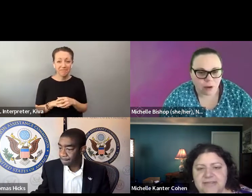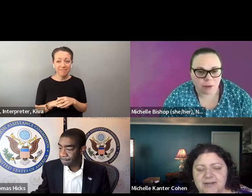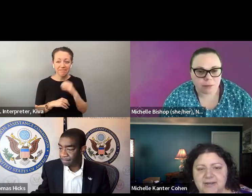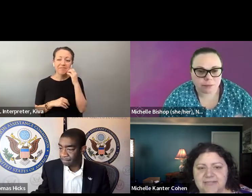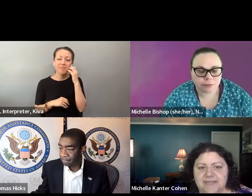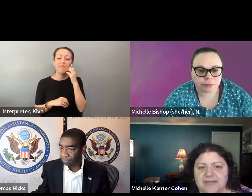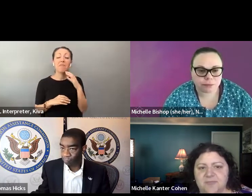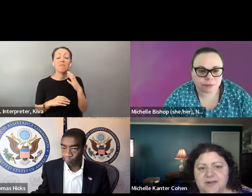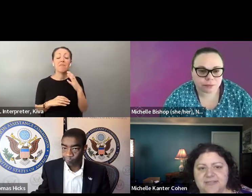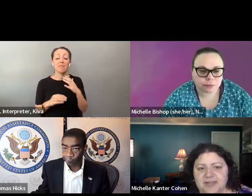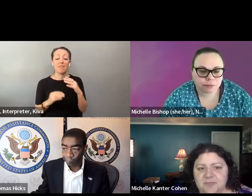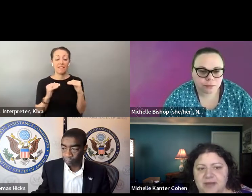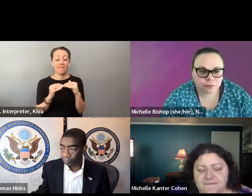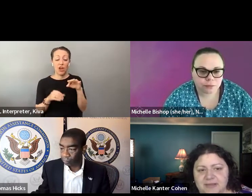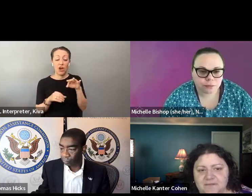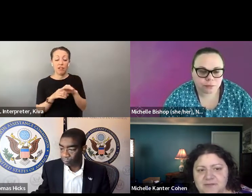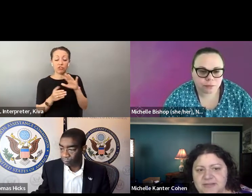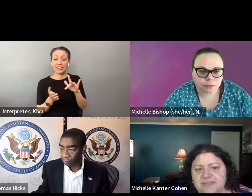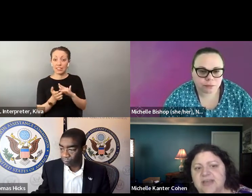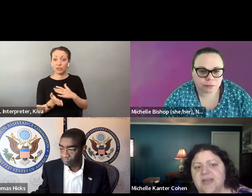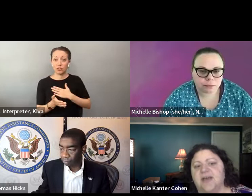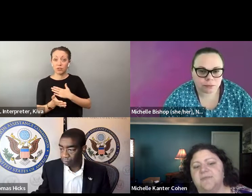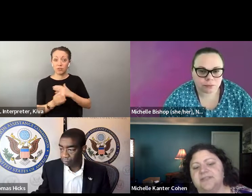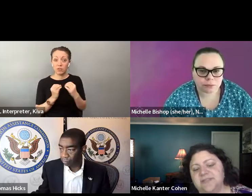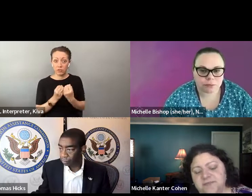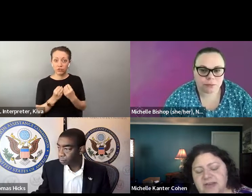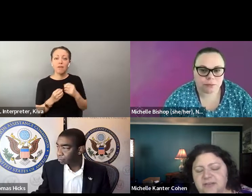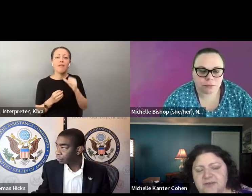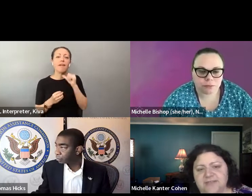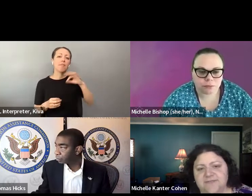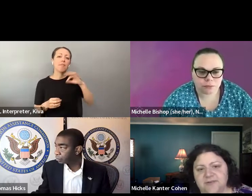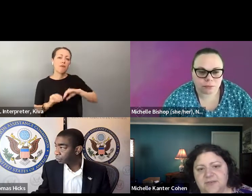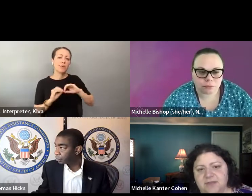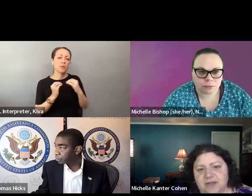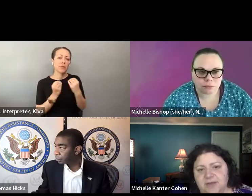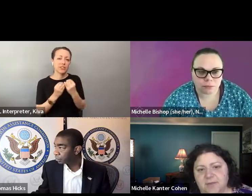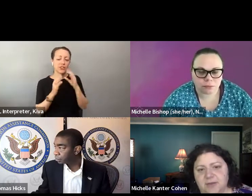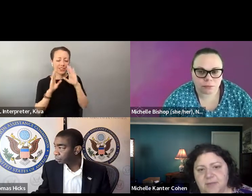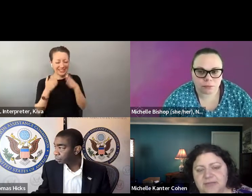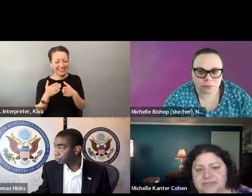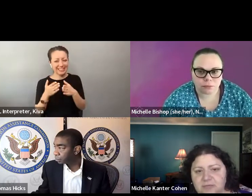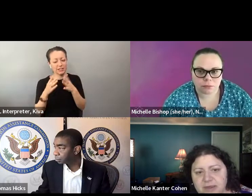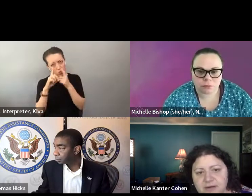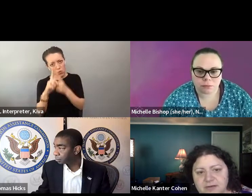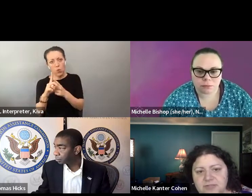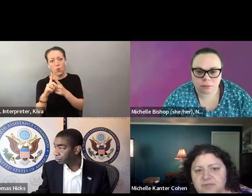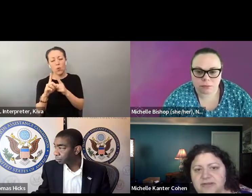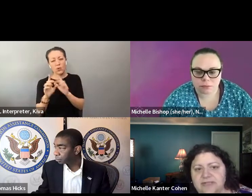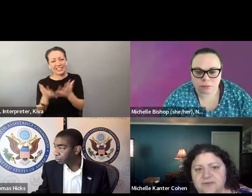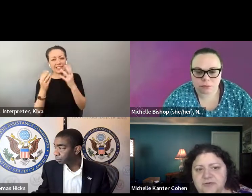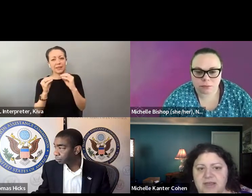but look forward to meeting. You know many of you going forward. going forward. In, on, yet